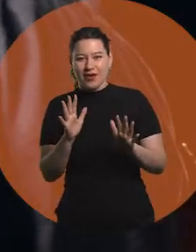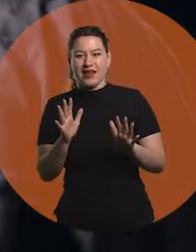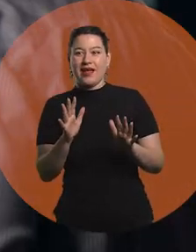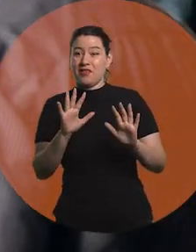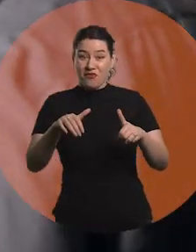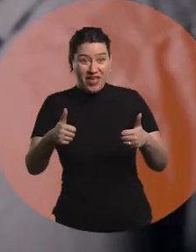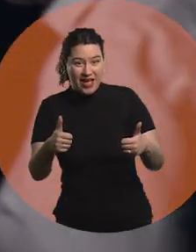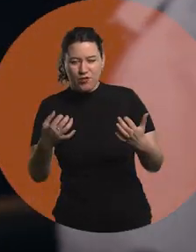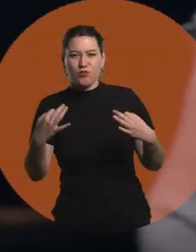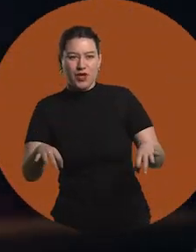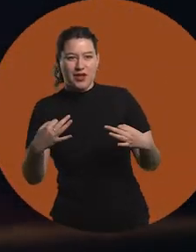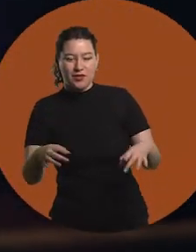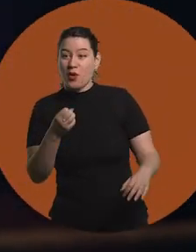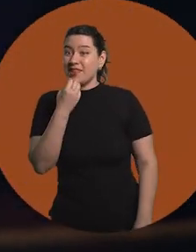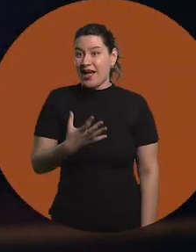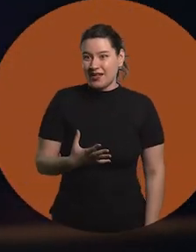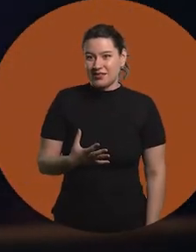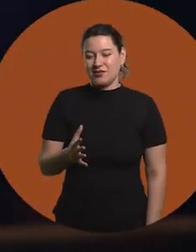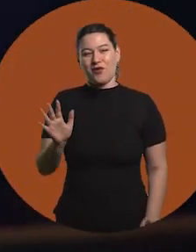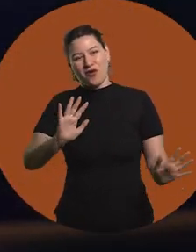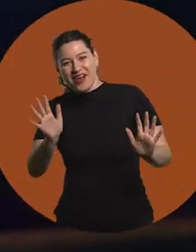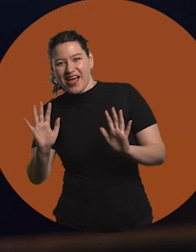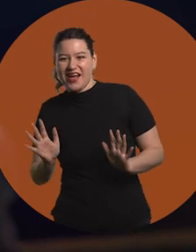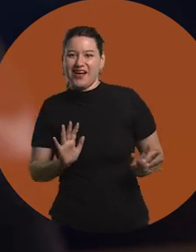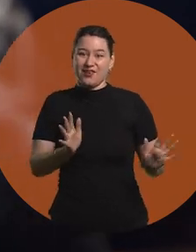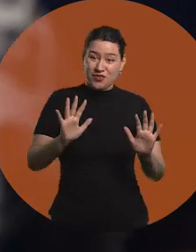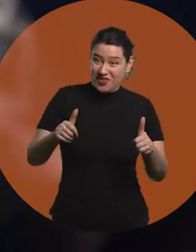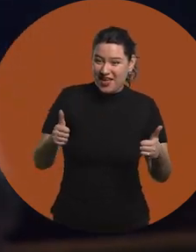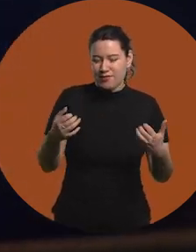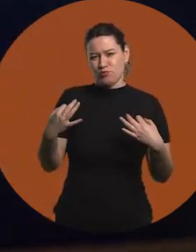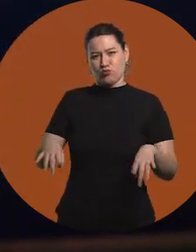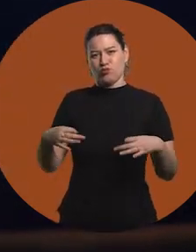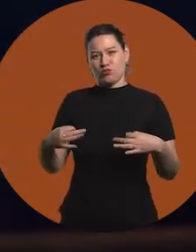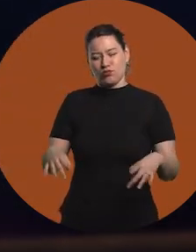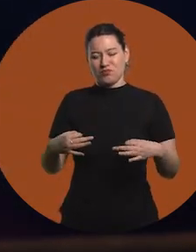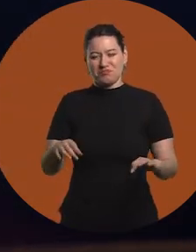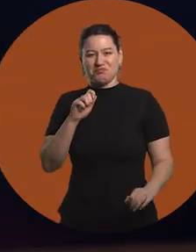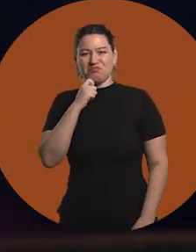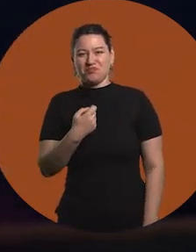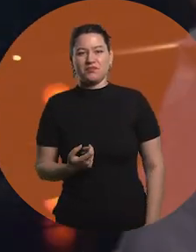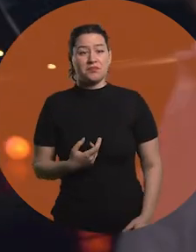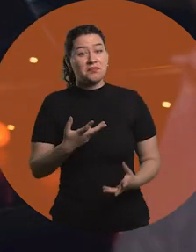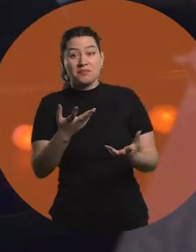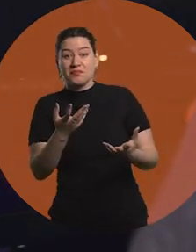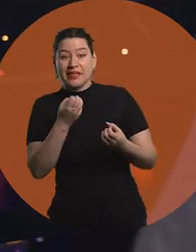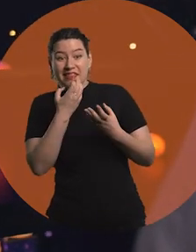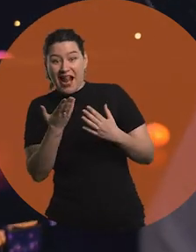Welcome. How are you, Paula? Hello. All good? All good. How did they treat you?